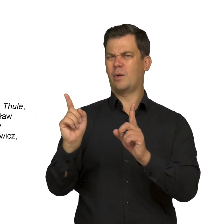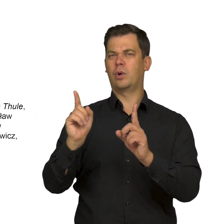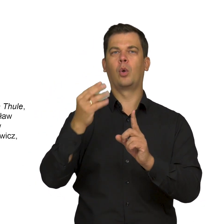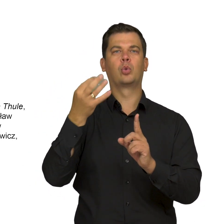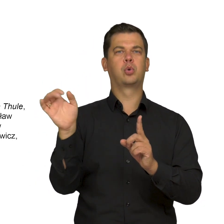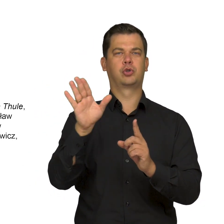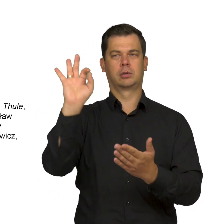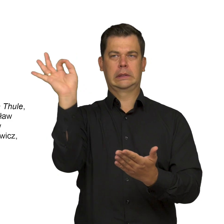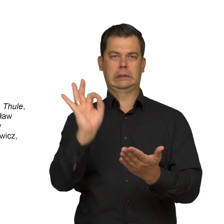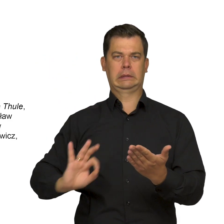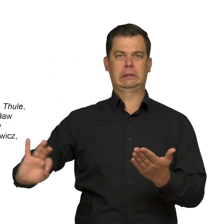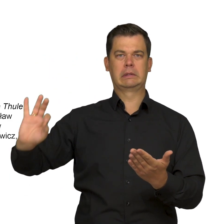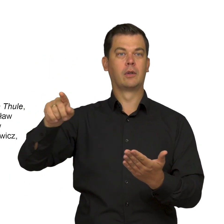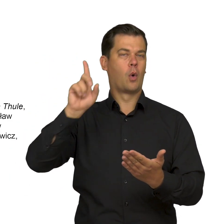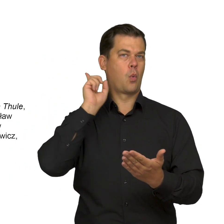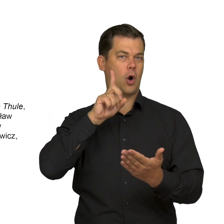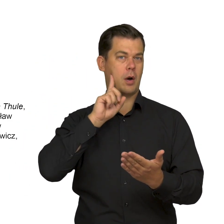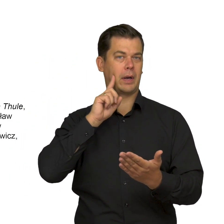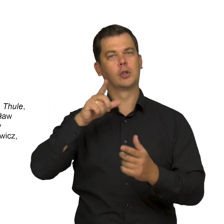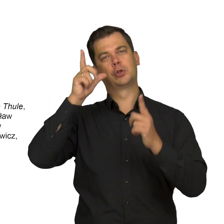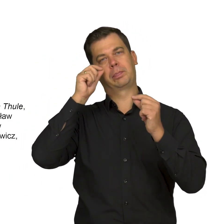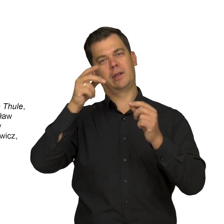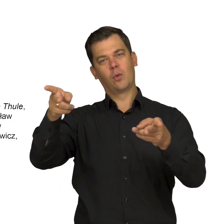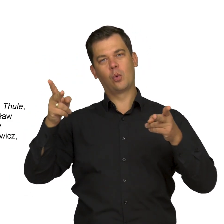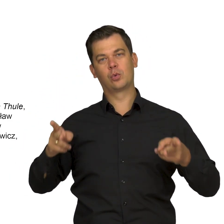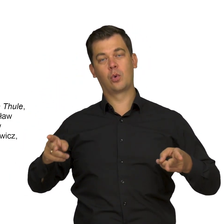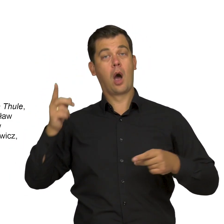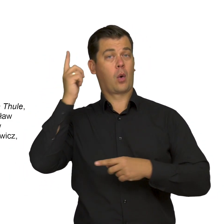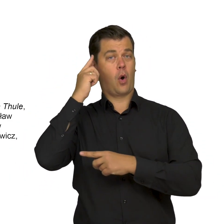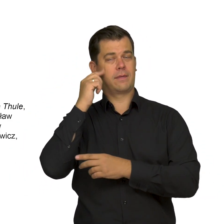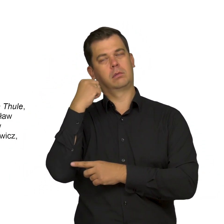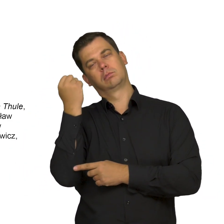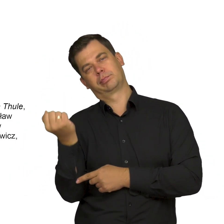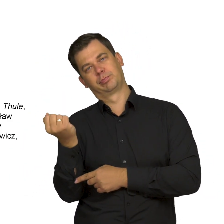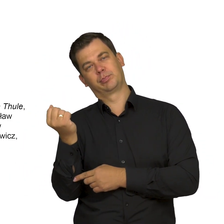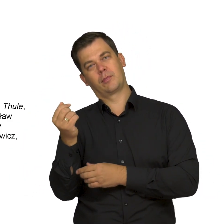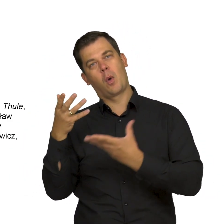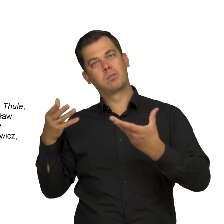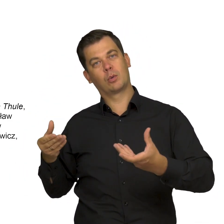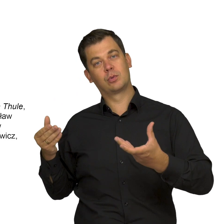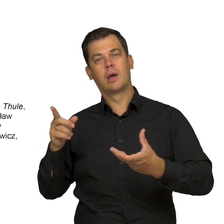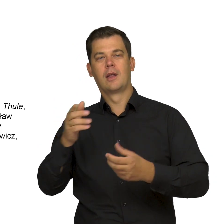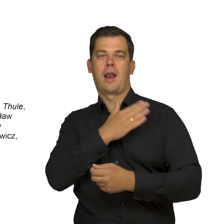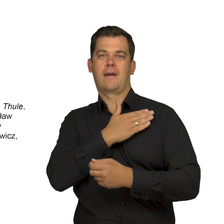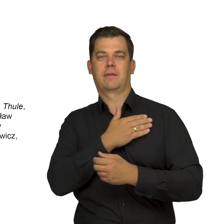We see a man sleeping in his bed, depicted from above. His head rests on a pillow and is turned, so we may guess that he is sleeping on his left side.